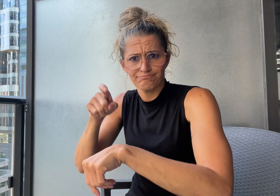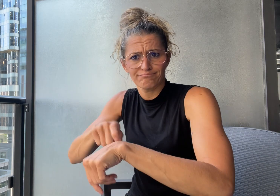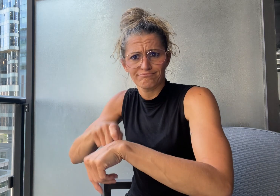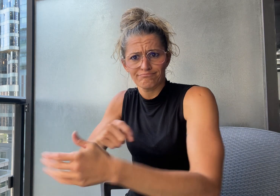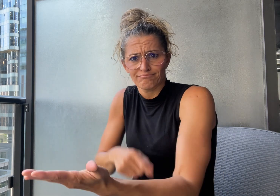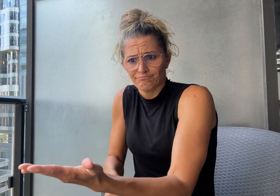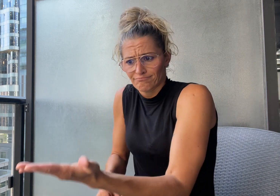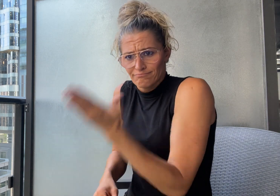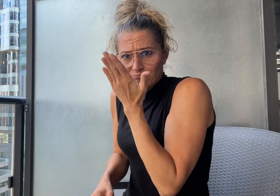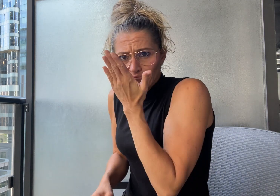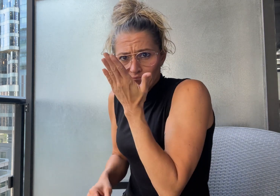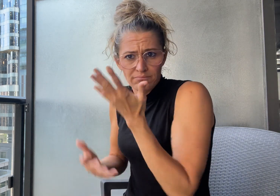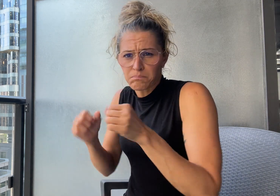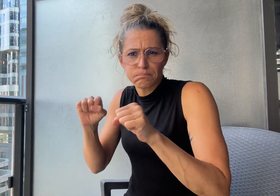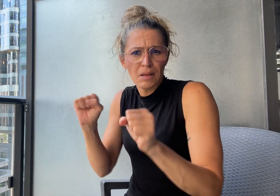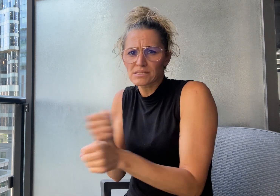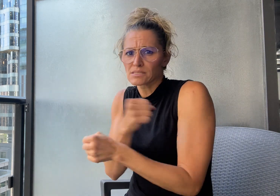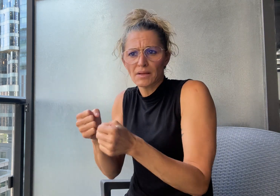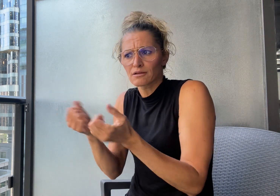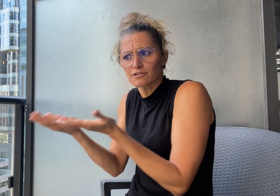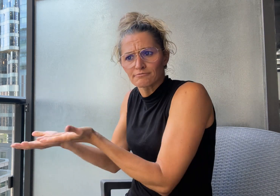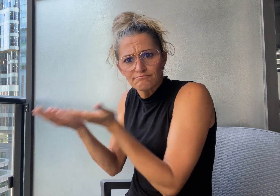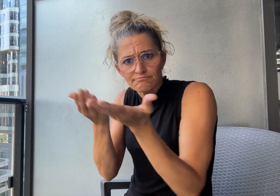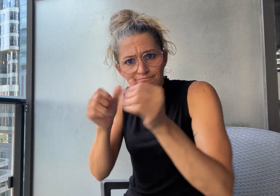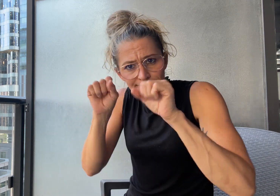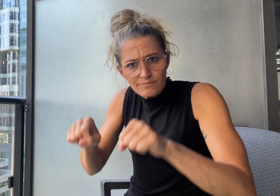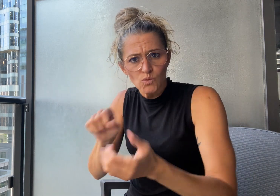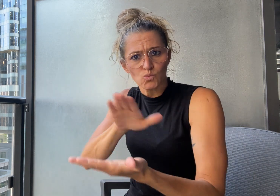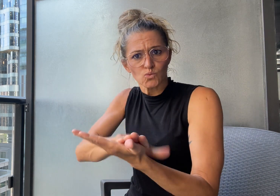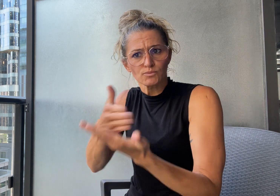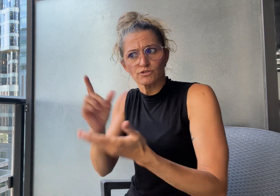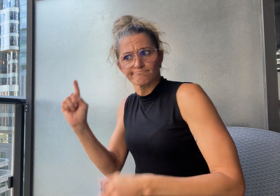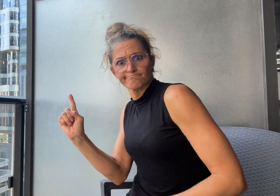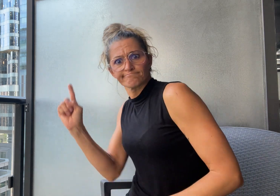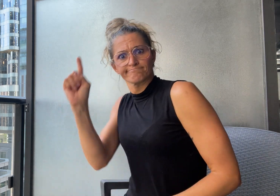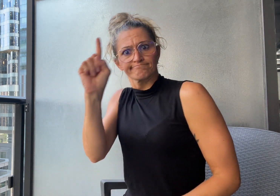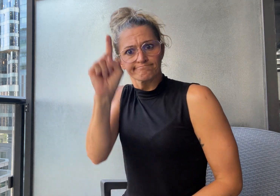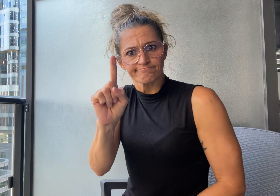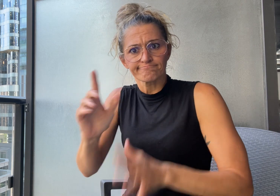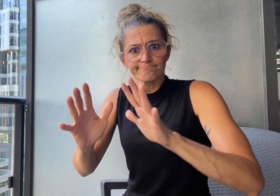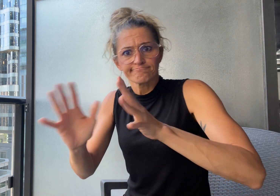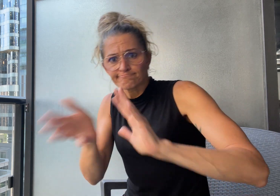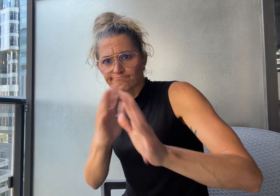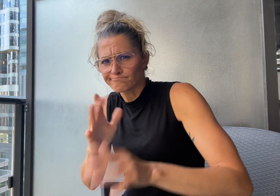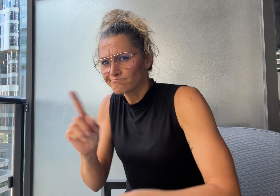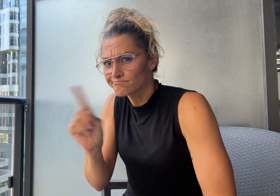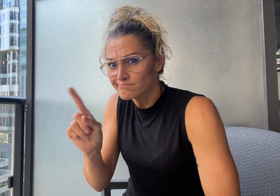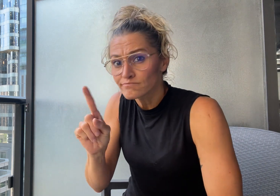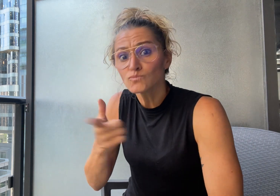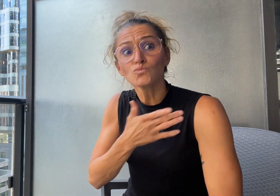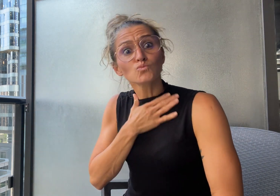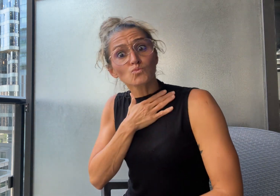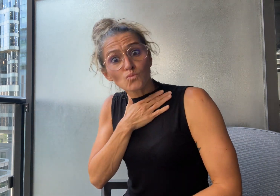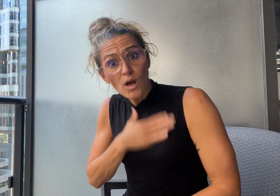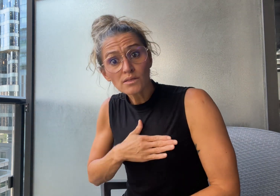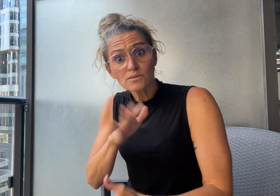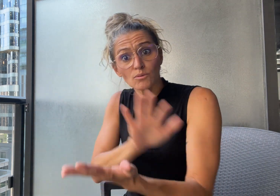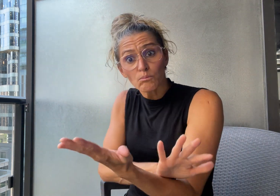morning and that two weeks' notice is needed to